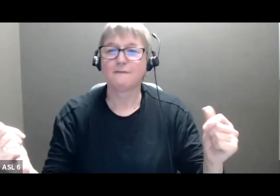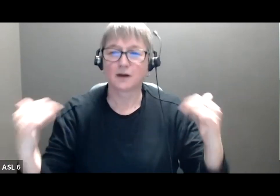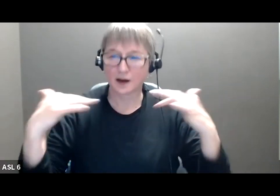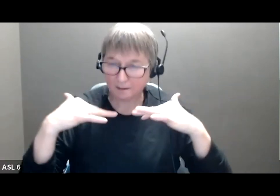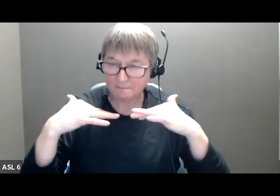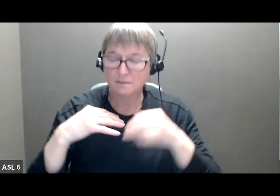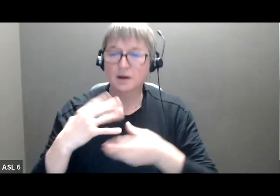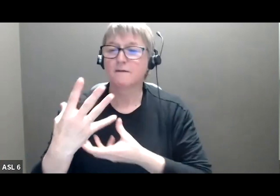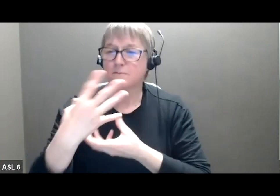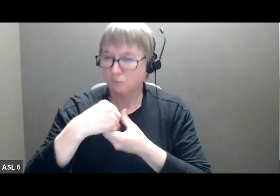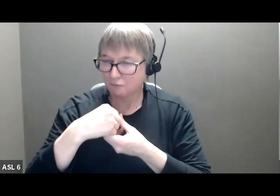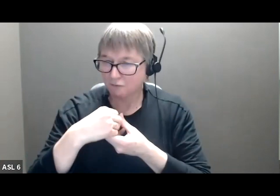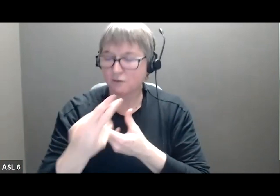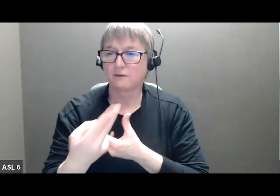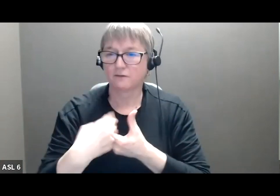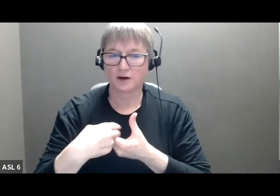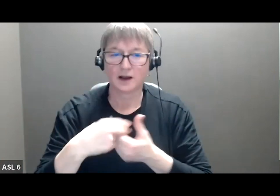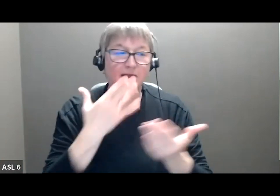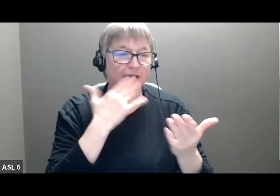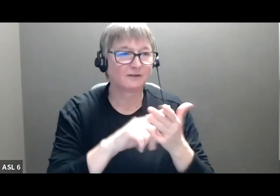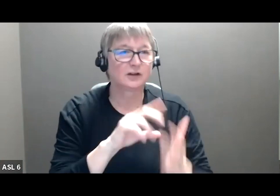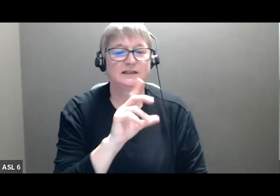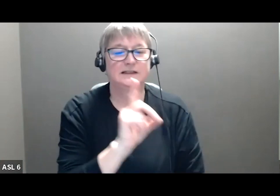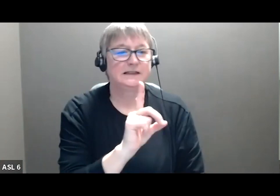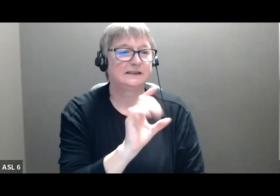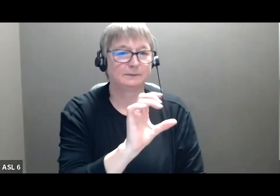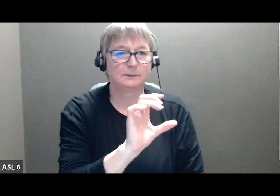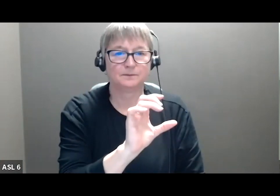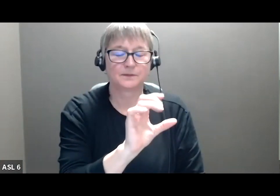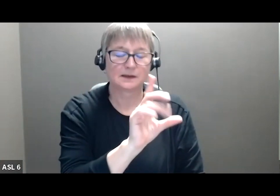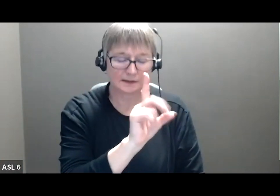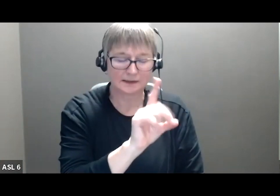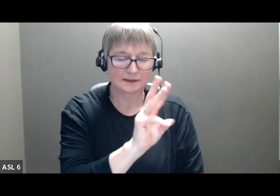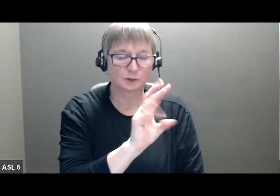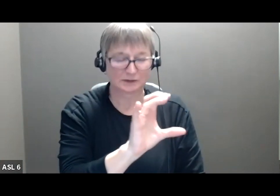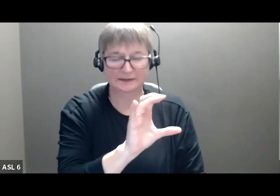my own thanks to the DWC Steering Committee for asking me to MC the last day of the conference